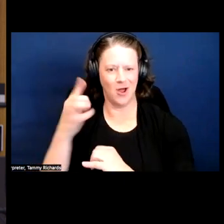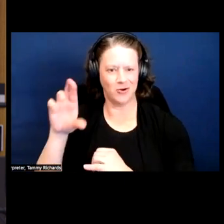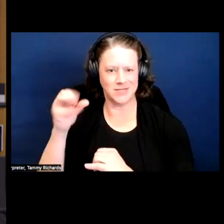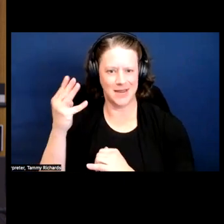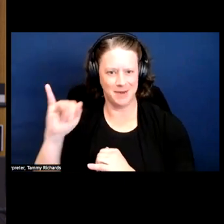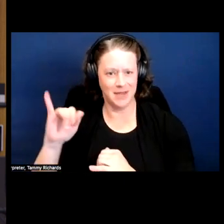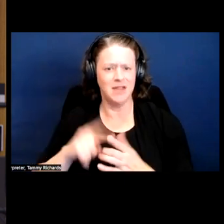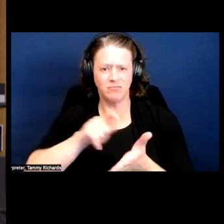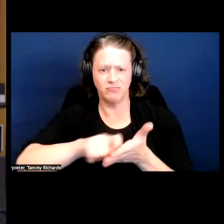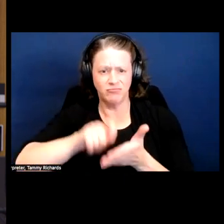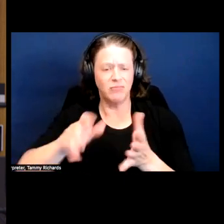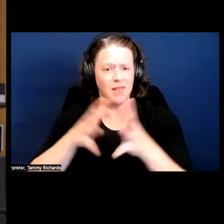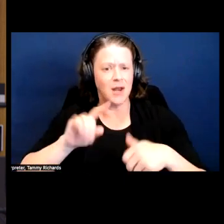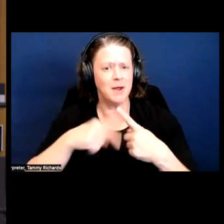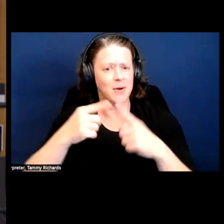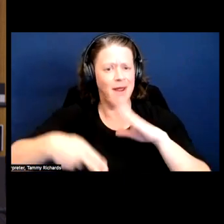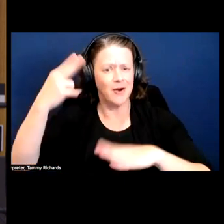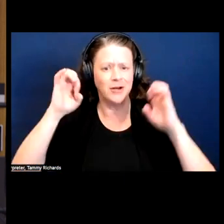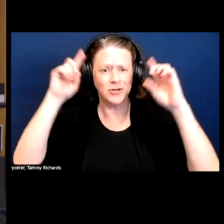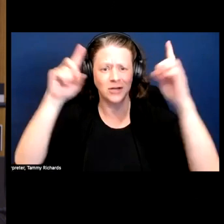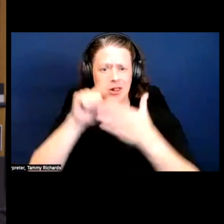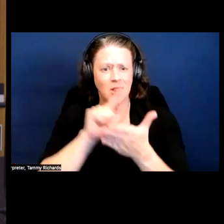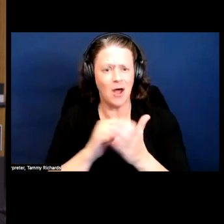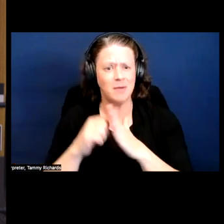Professor Glater writes extensively in the areas of higher education law in policy and